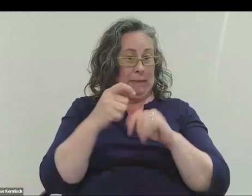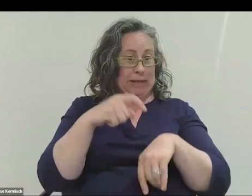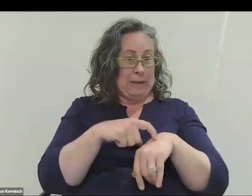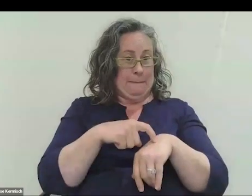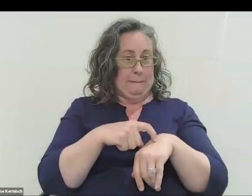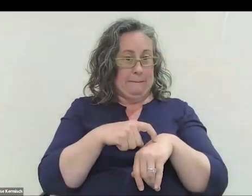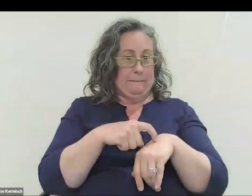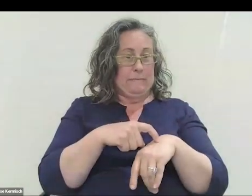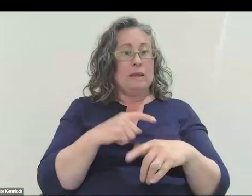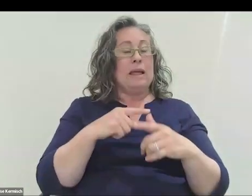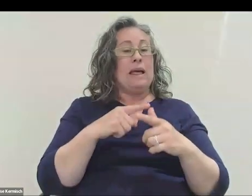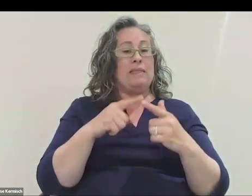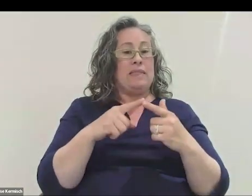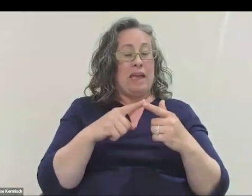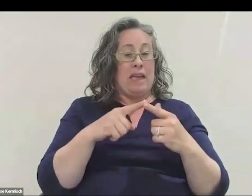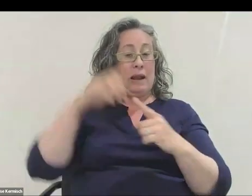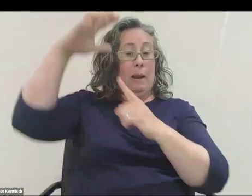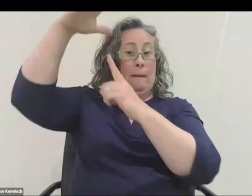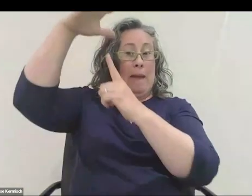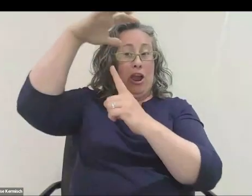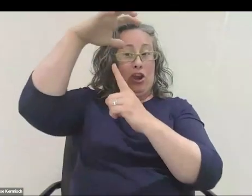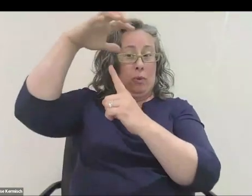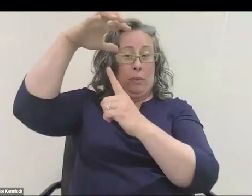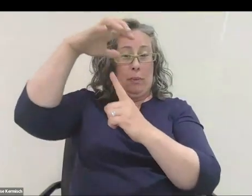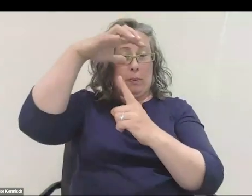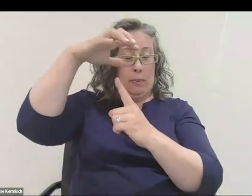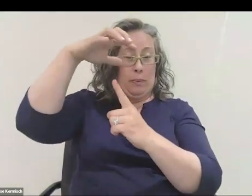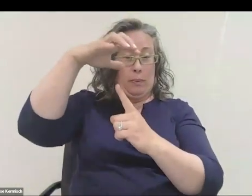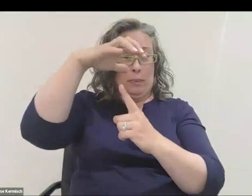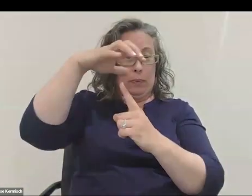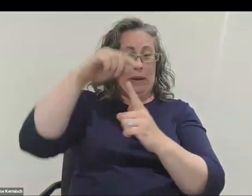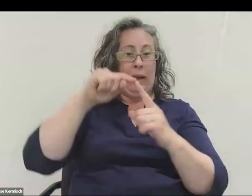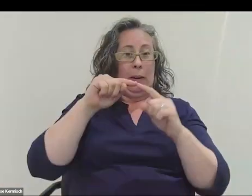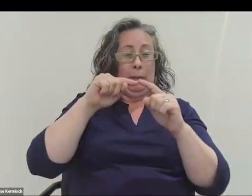Then as the parachute comes out, you get this turbulence as the line jiggles up and down on the graph,